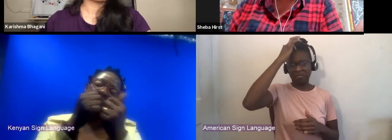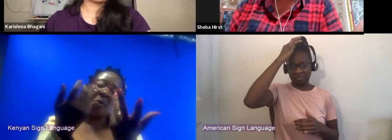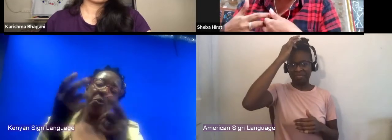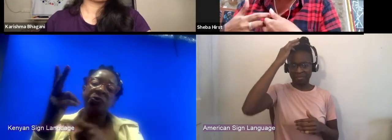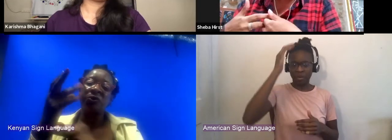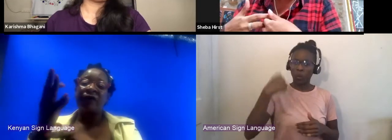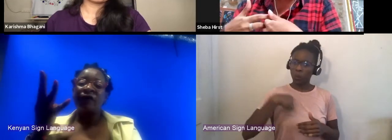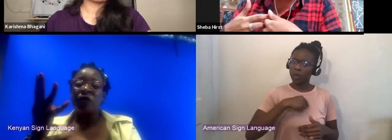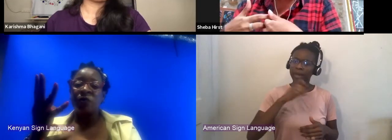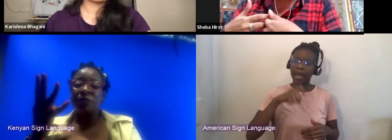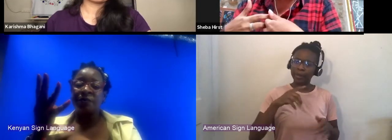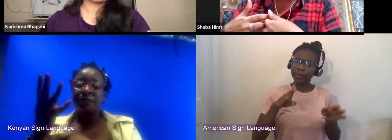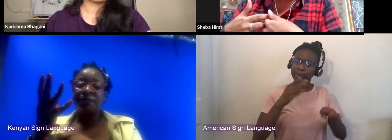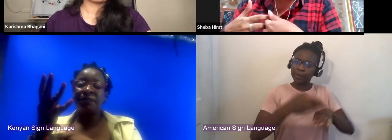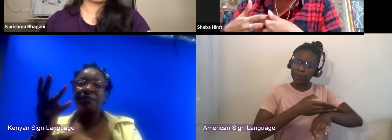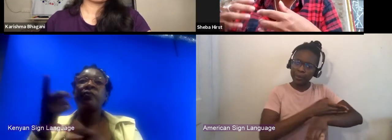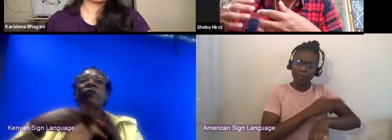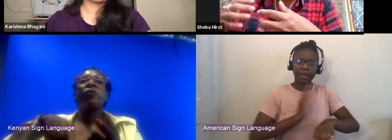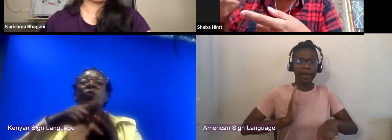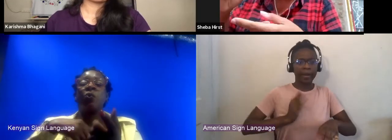We were incredibly mentored